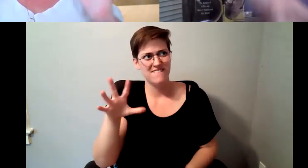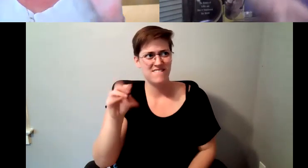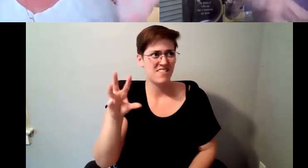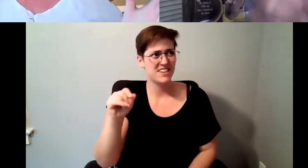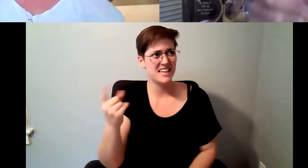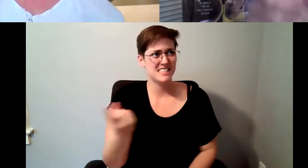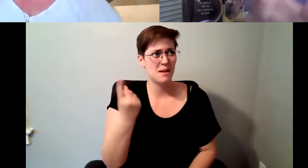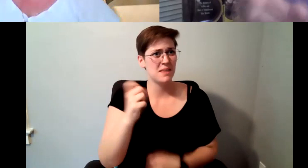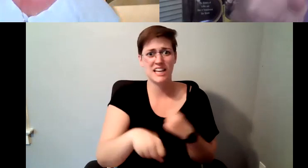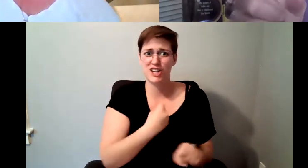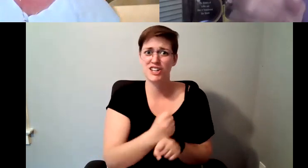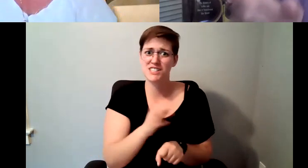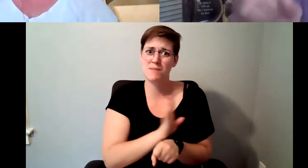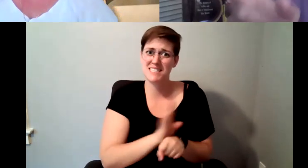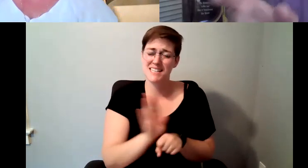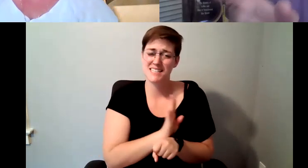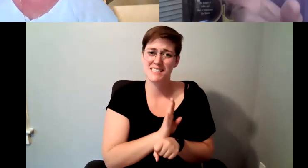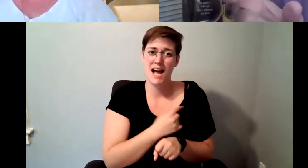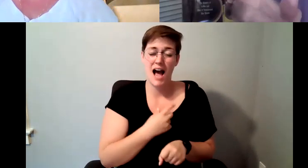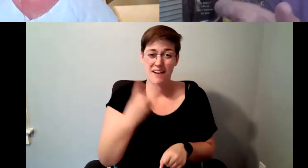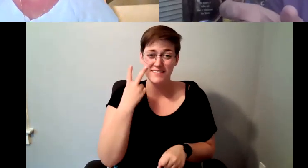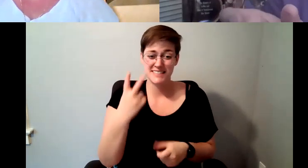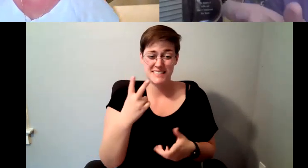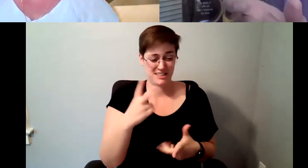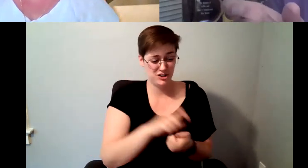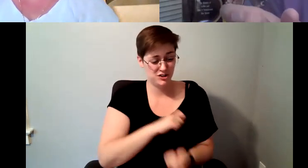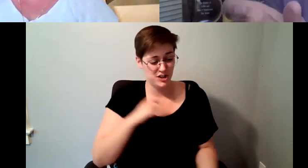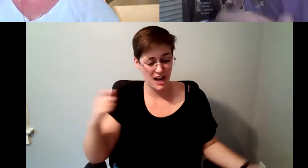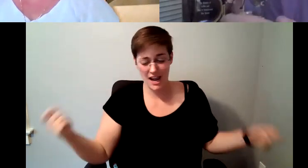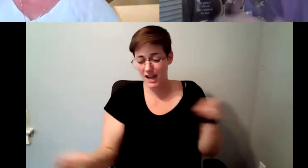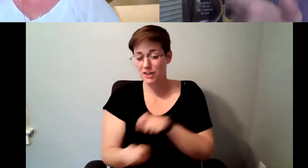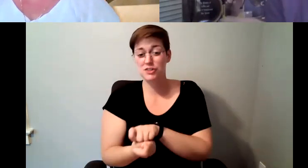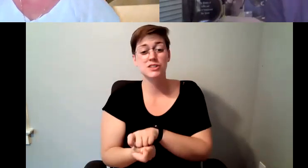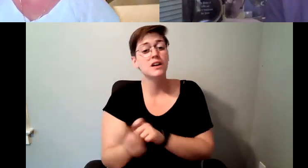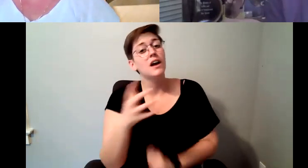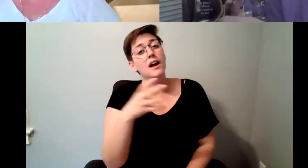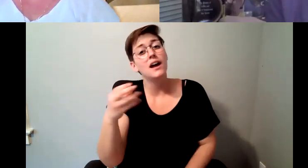D. Major Cohen: write it, but I spent that 25 years with with really the company that